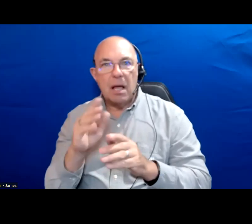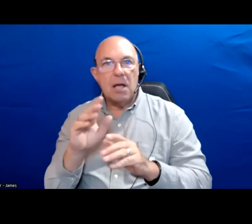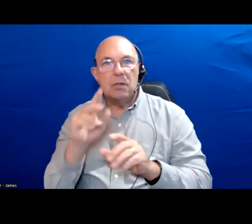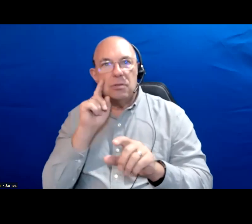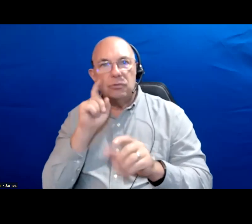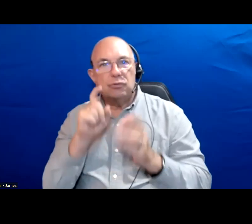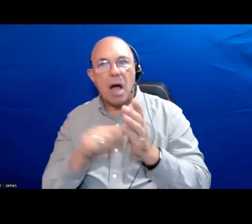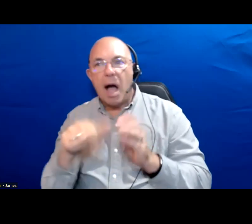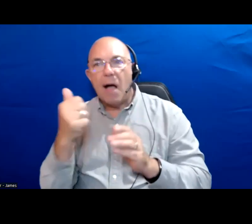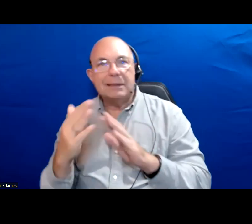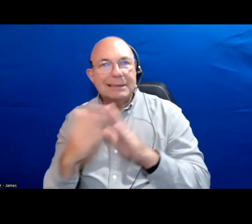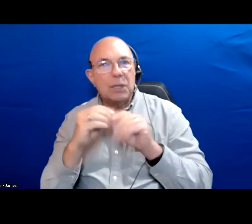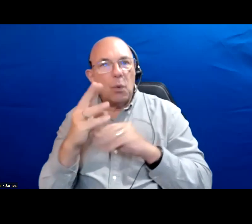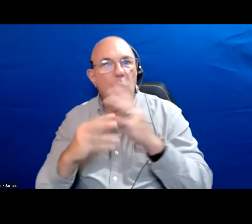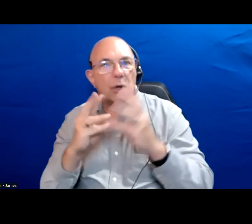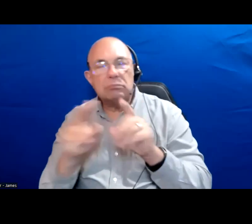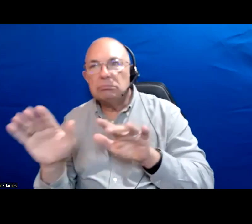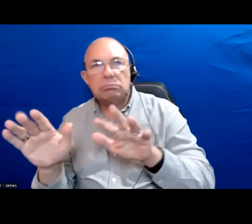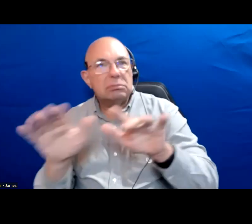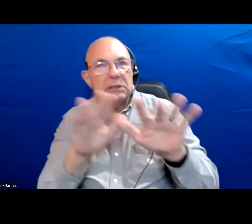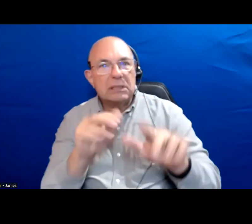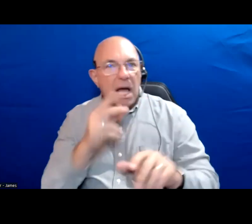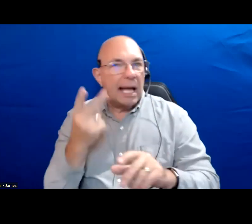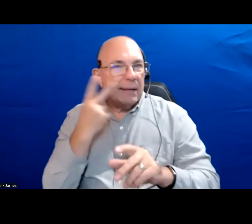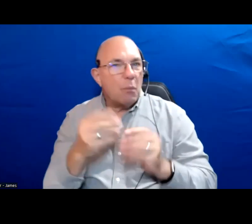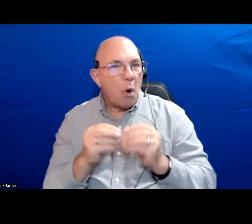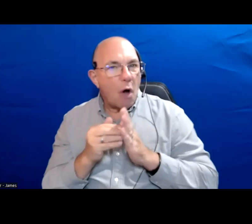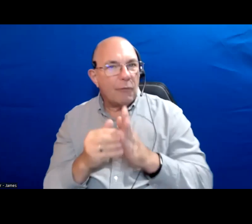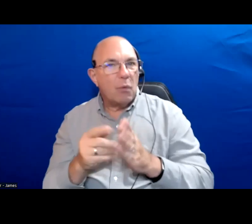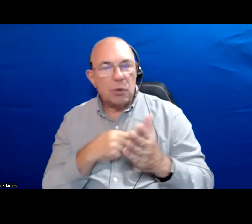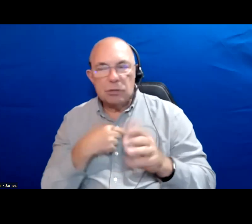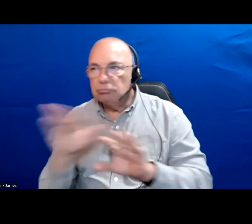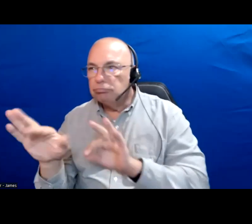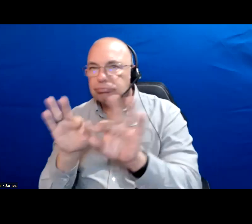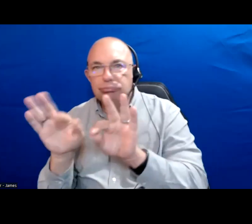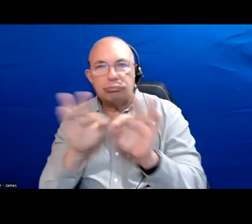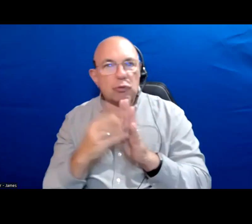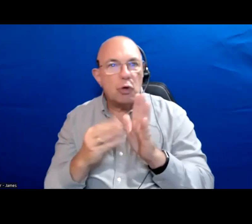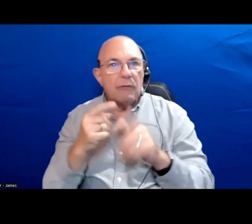I am always surprised I do not hear more about what we can learn from other cities in terms